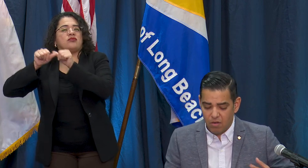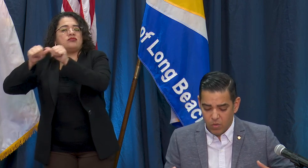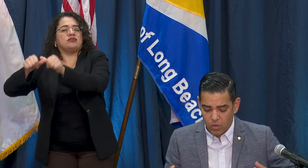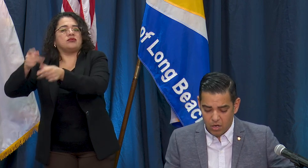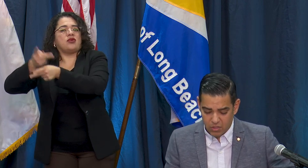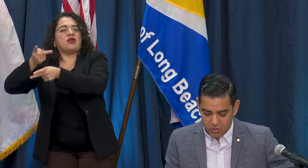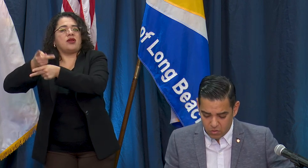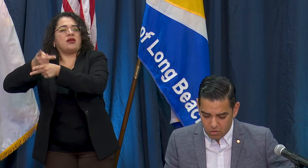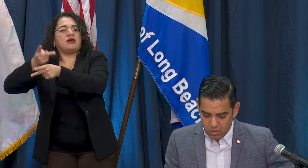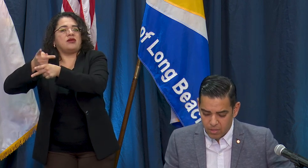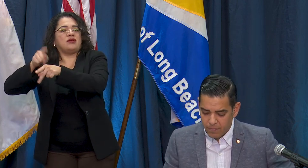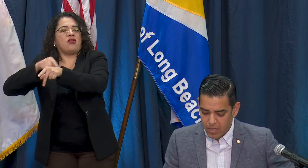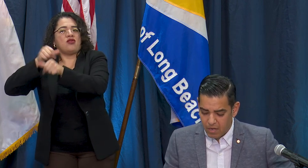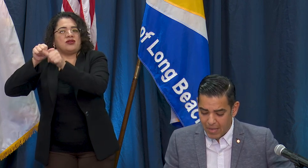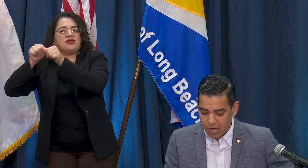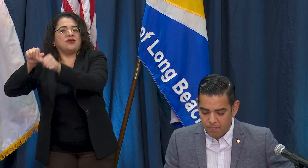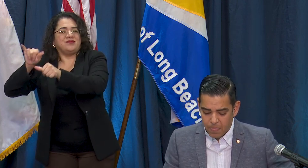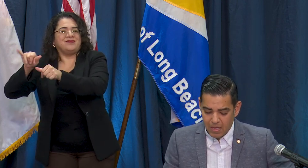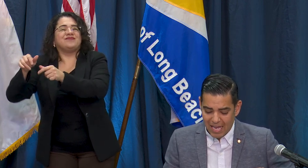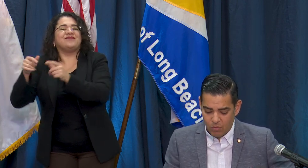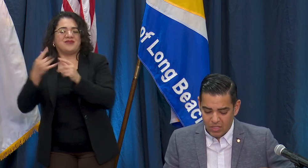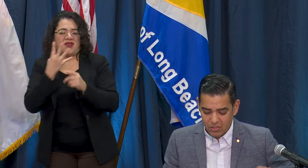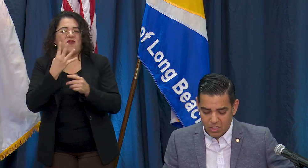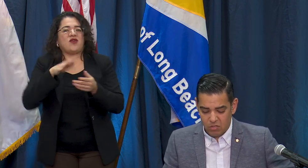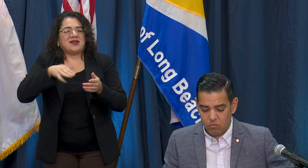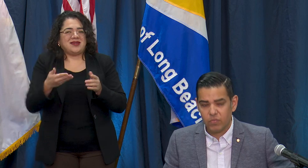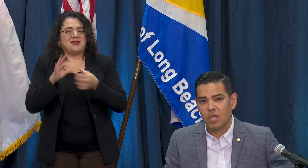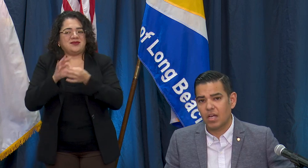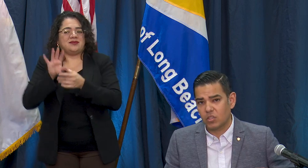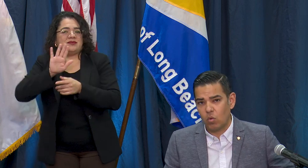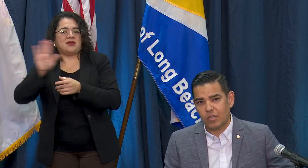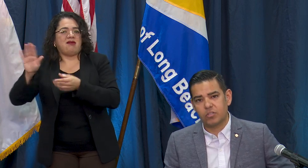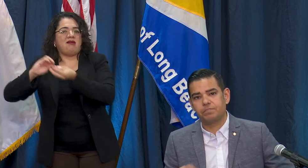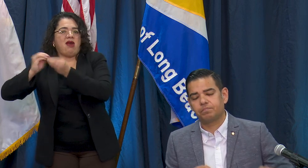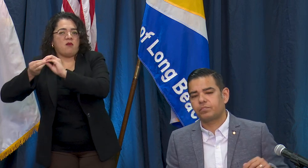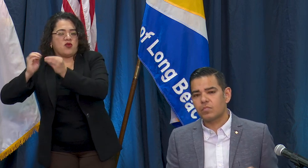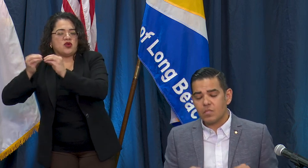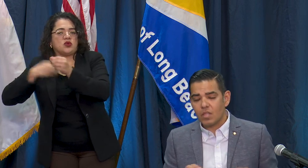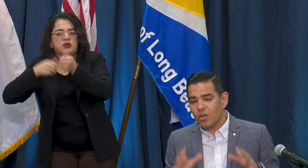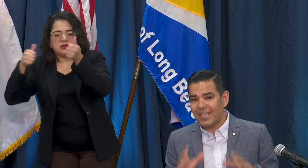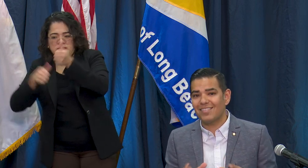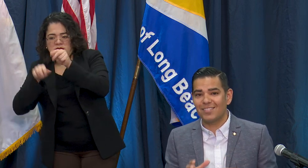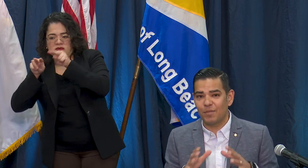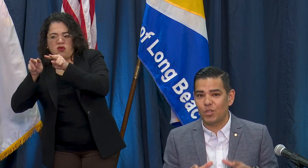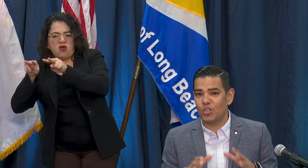that we are concerned about and we continue to watch. There is some good